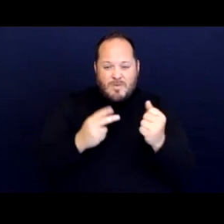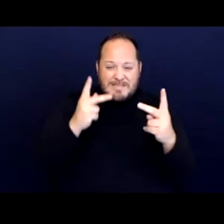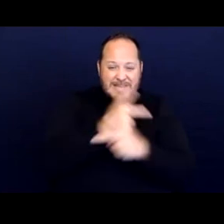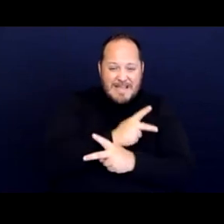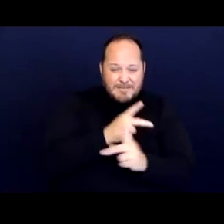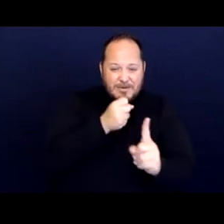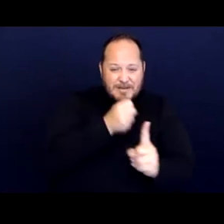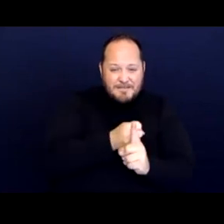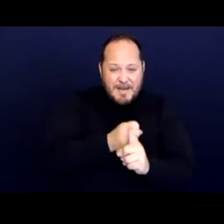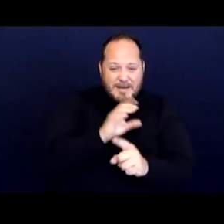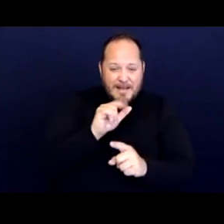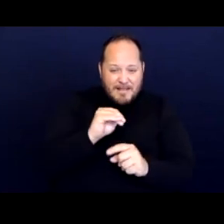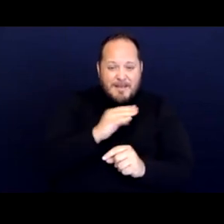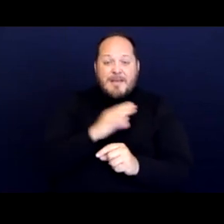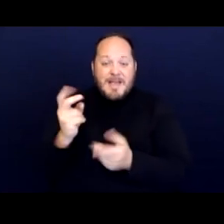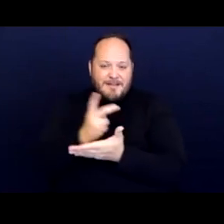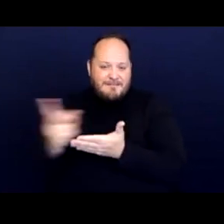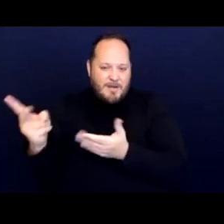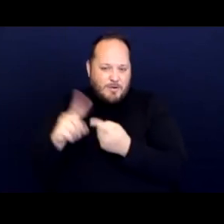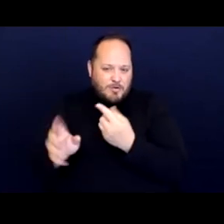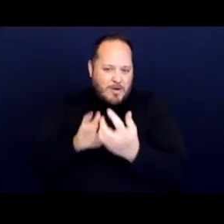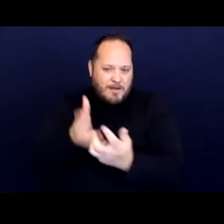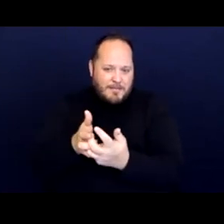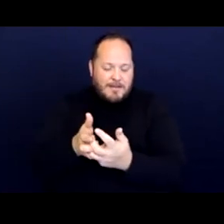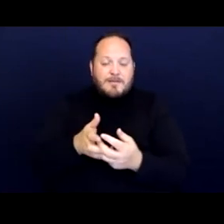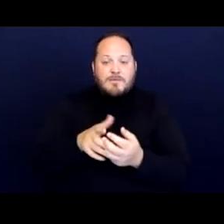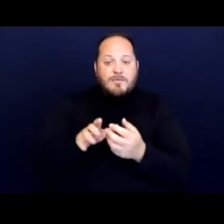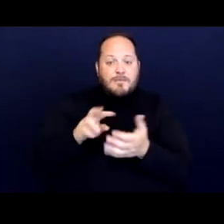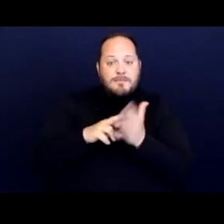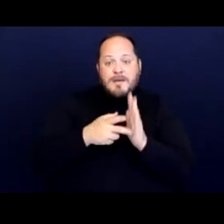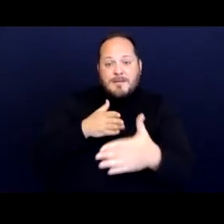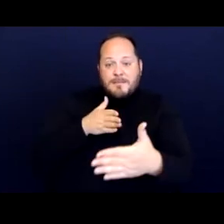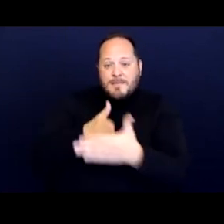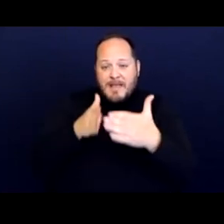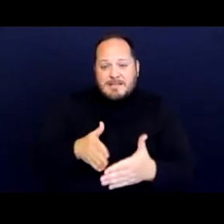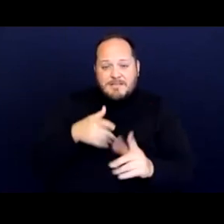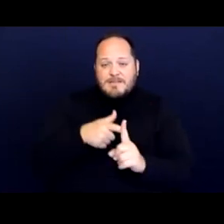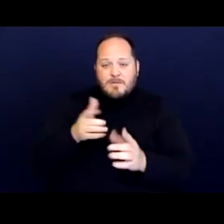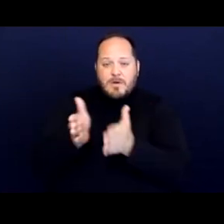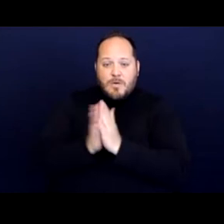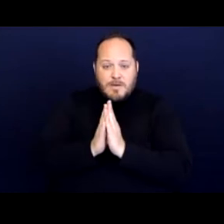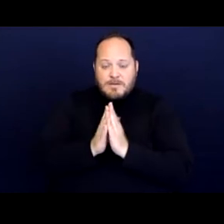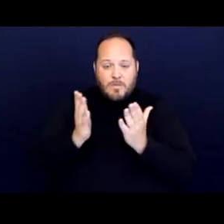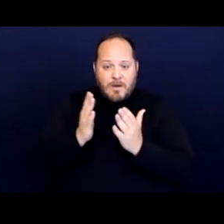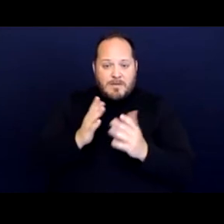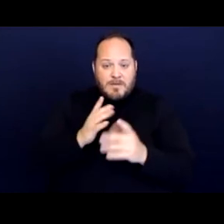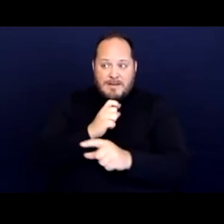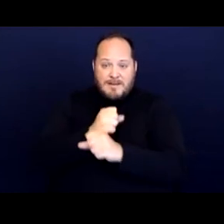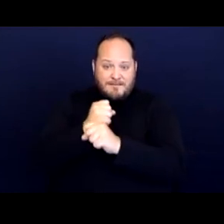and failure to accommodate. And so plaintiffs requested that defendants postpone their plan